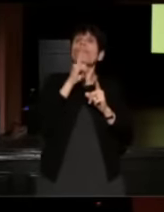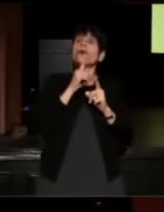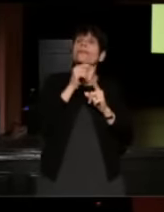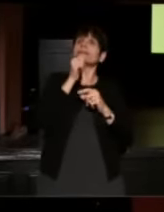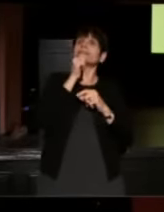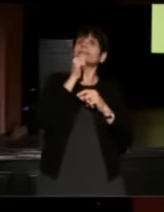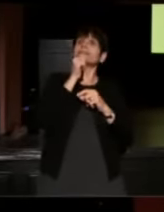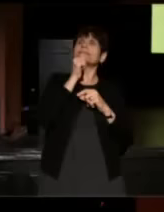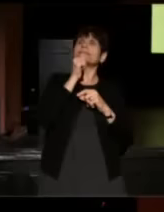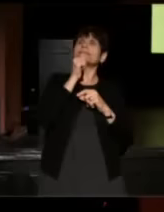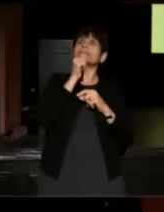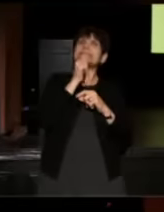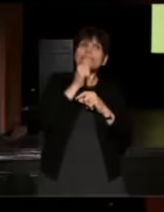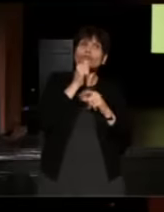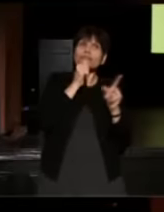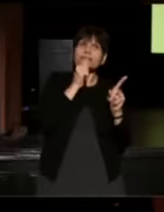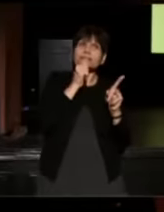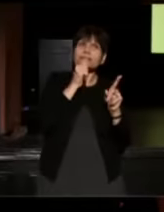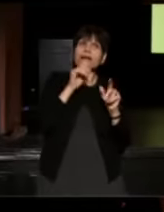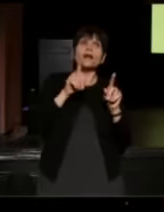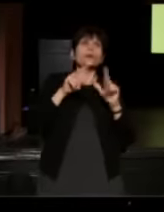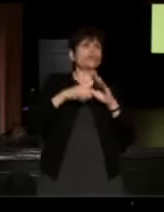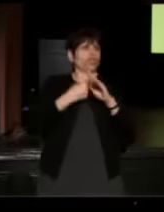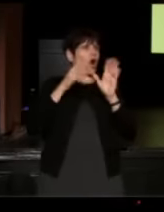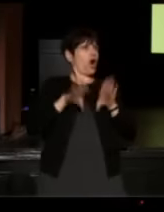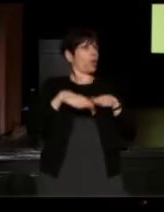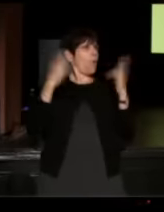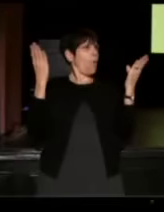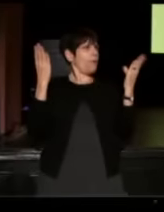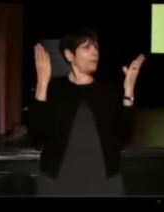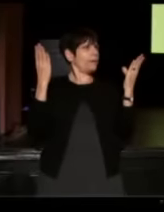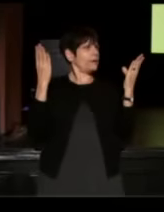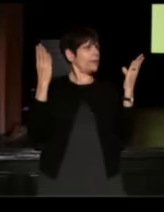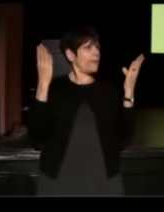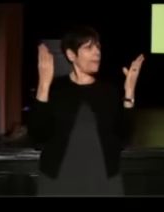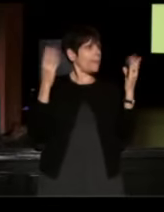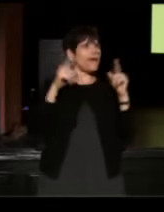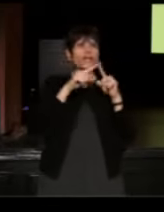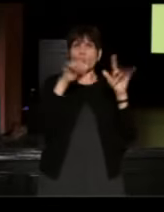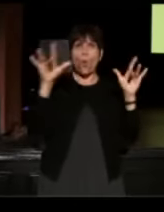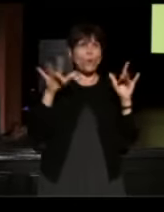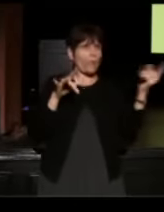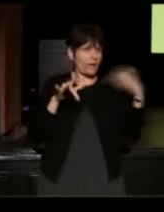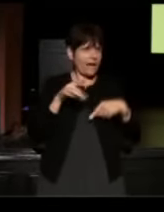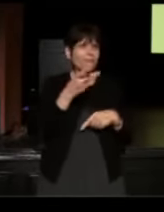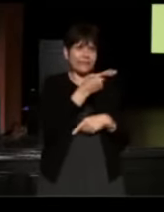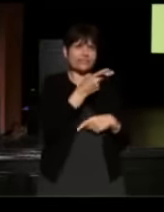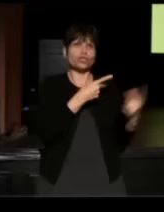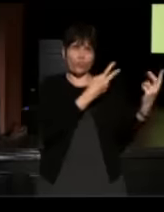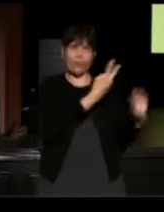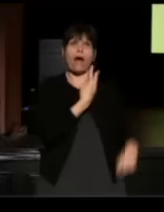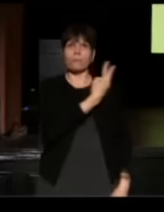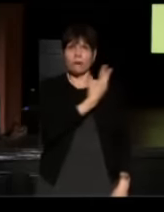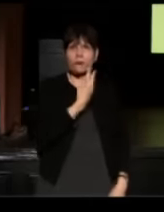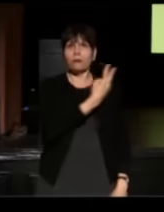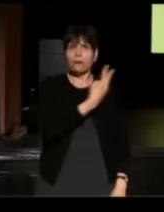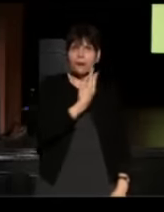is that at the very beginning when we opened up, like, nobody actually wanted to come except Danny and Annie and a few other people, it was like this crazy thing.